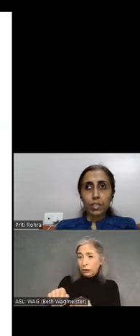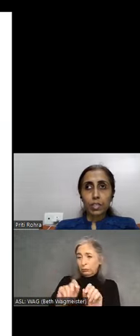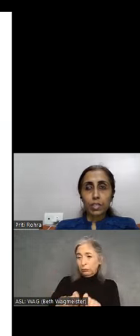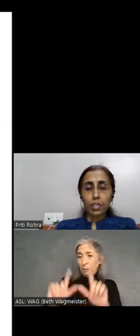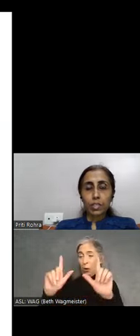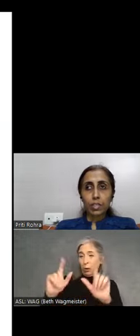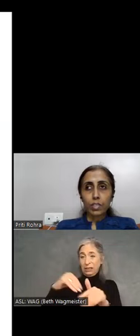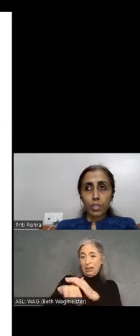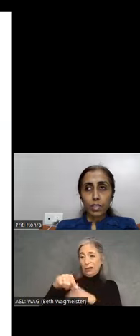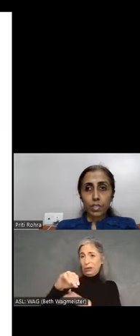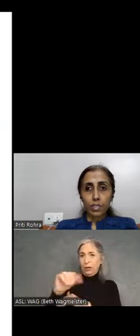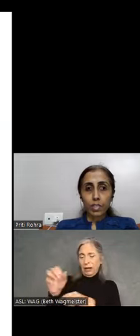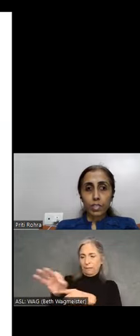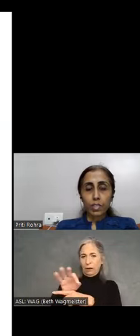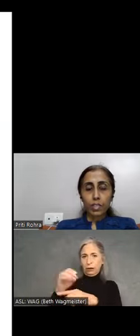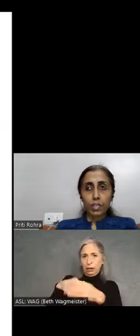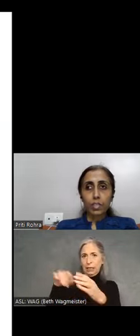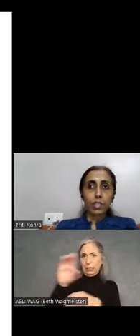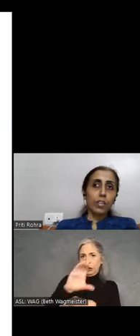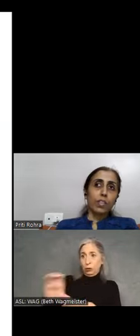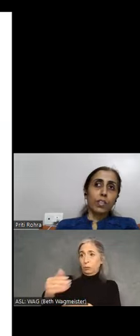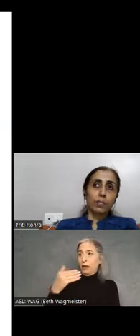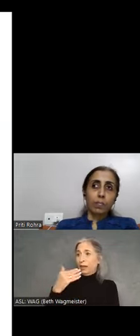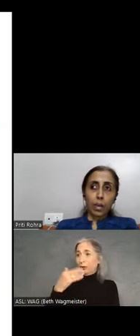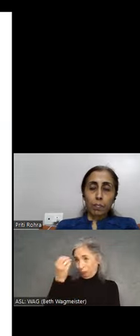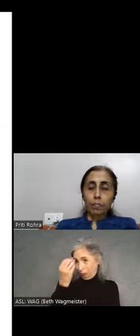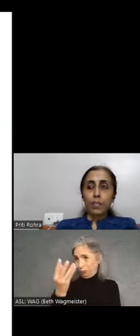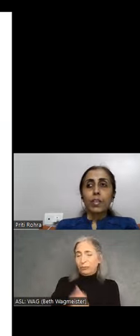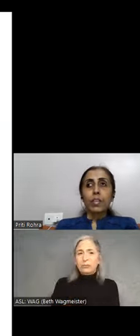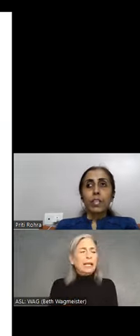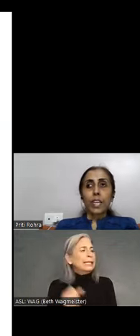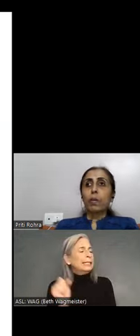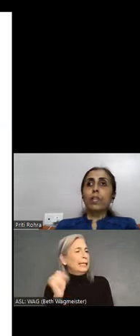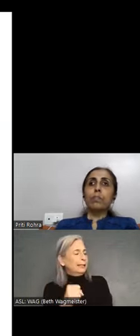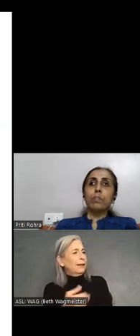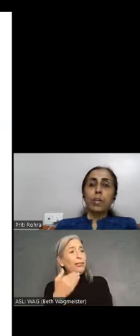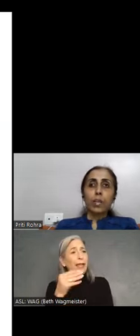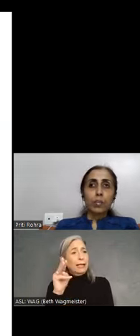Q&A function in Zoom. Thank you. >> PRITI ROHRA: Thanks, Malcolm.